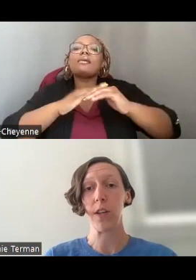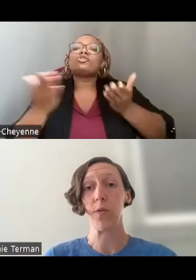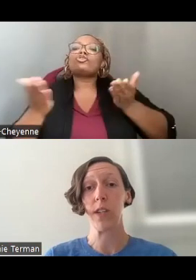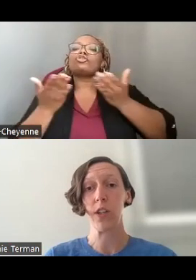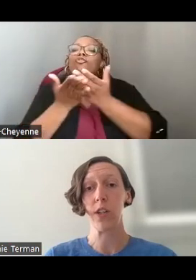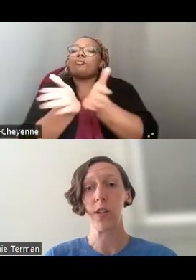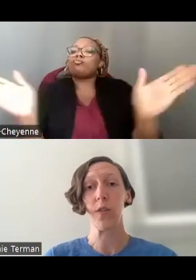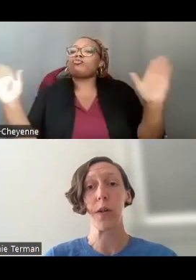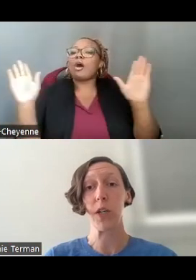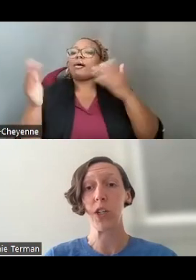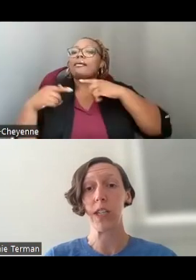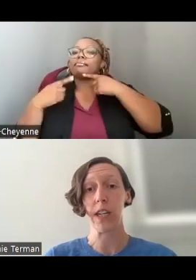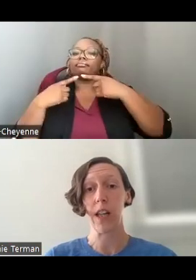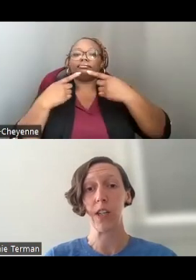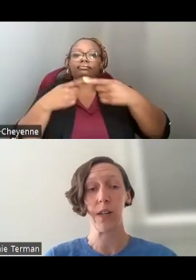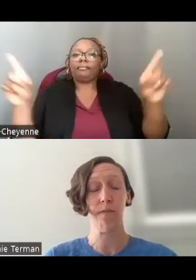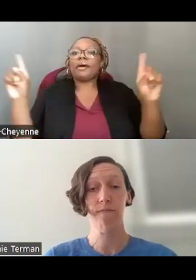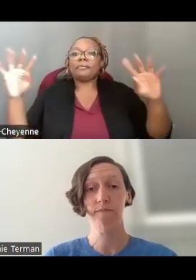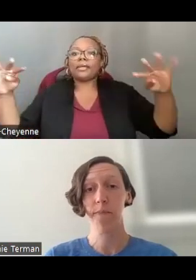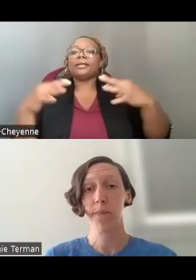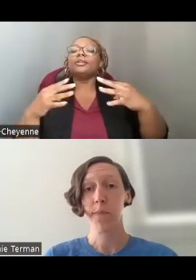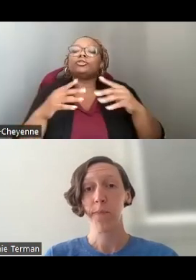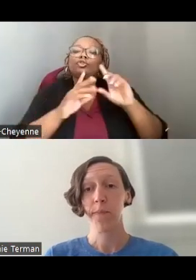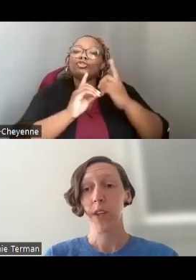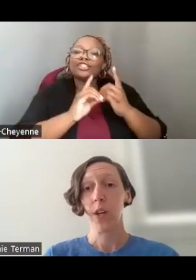THROUGH DIGITAL OR EMERGENT TECHNOLOGY.